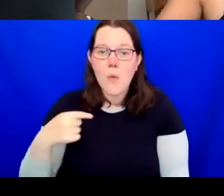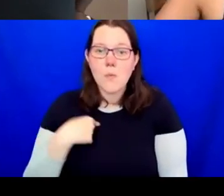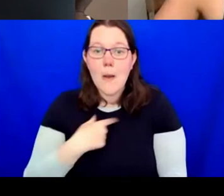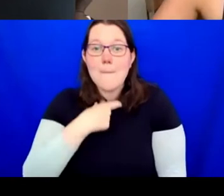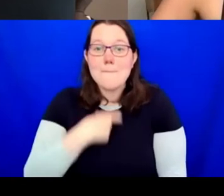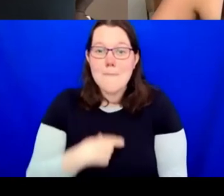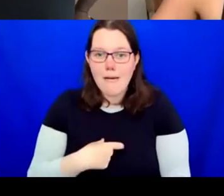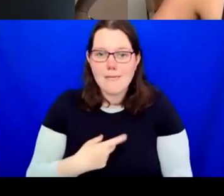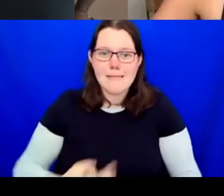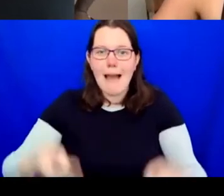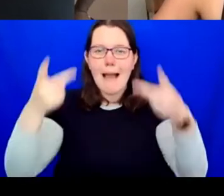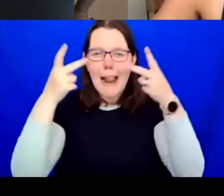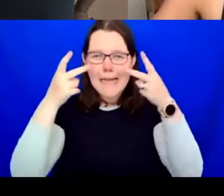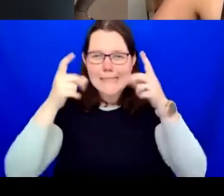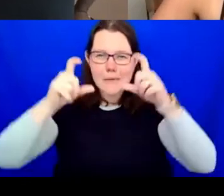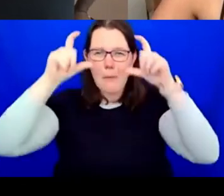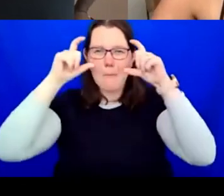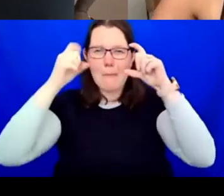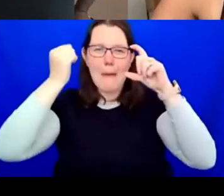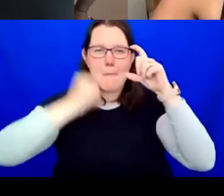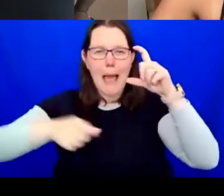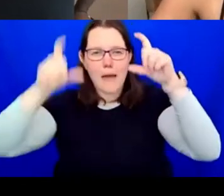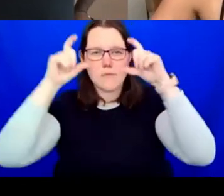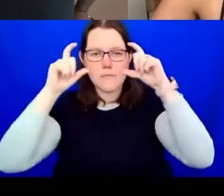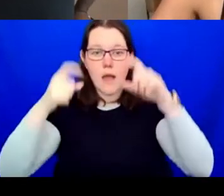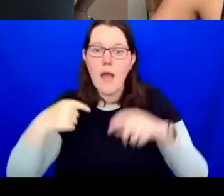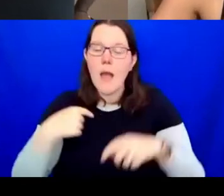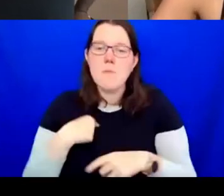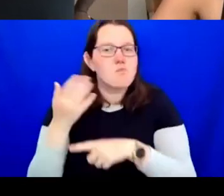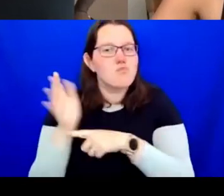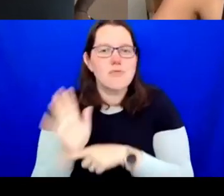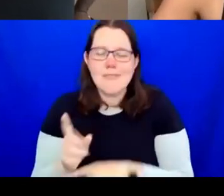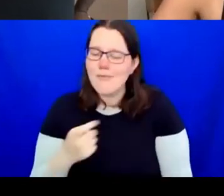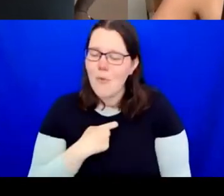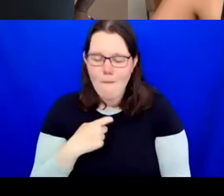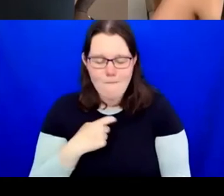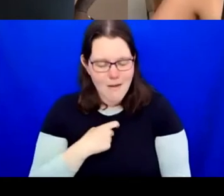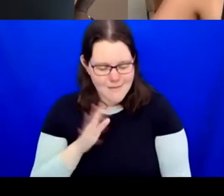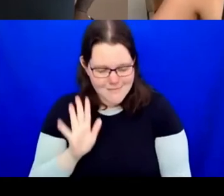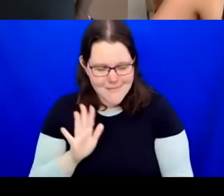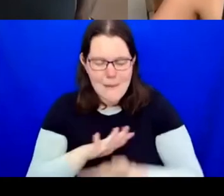glasses. As I'm a nervous presenter, I will not be sharing a PowerPoint nor will I make jokes